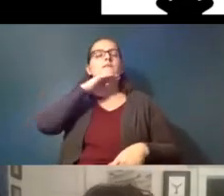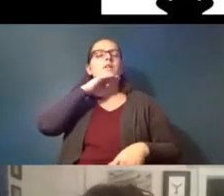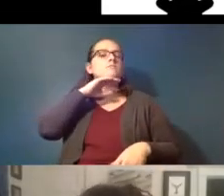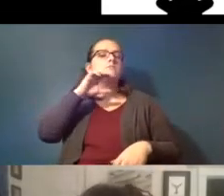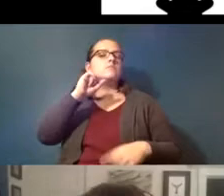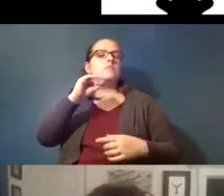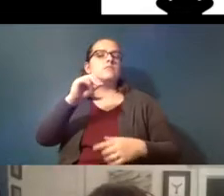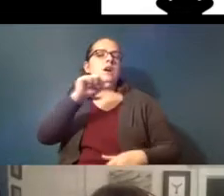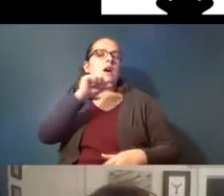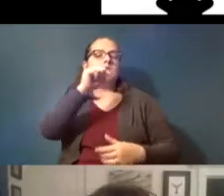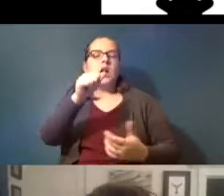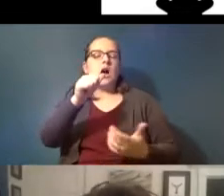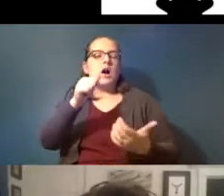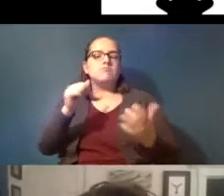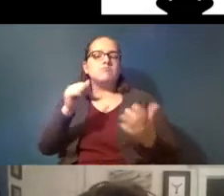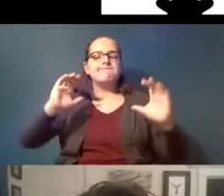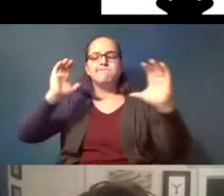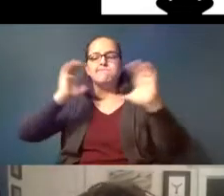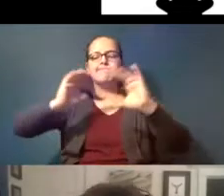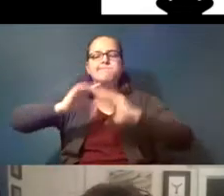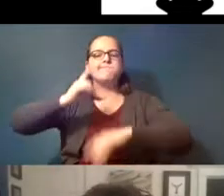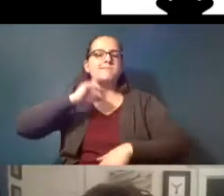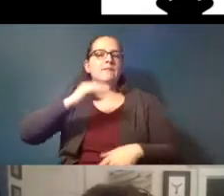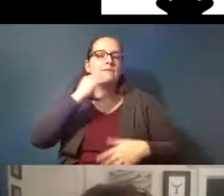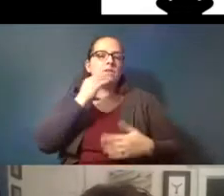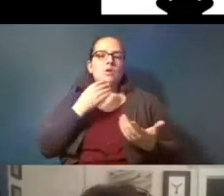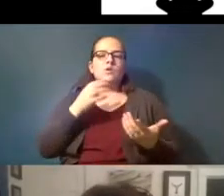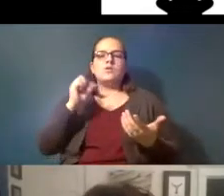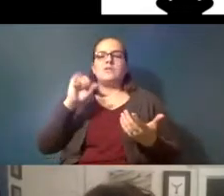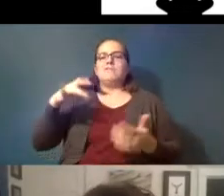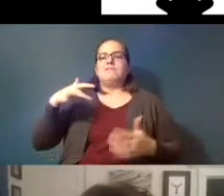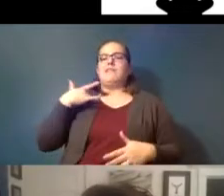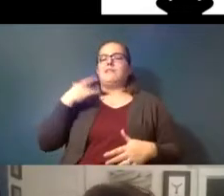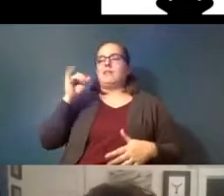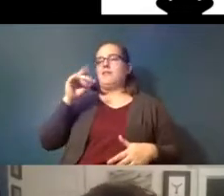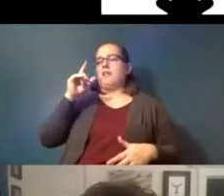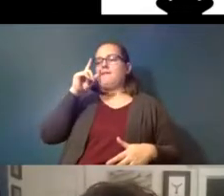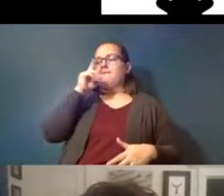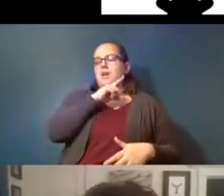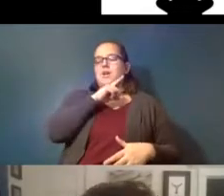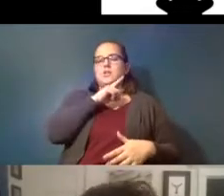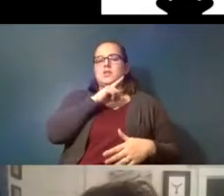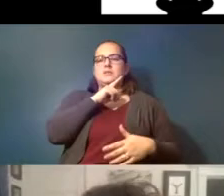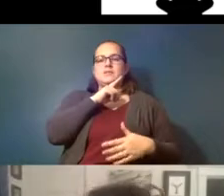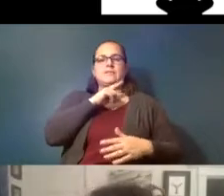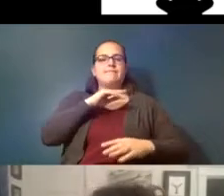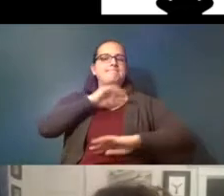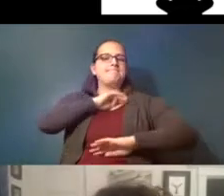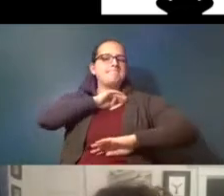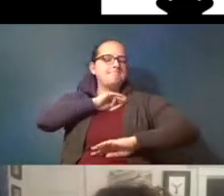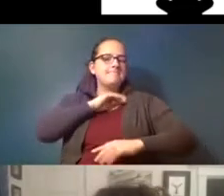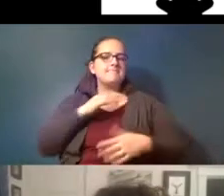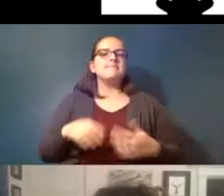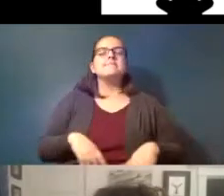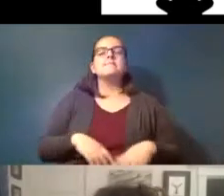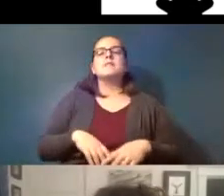going to go in search of food and so that's the sense of false satiation a study in mole crabs